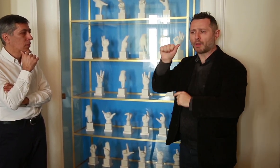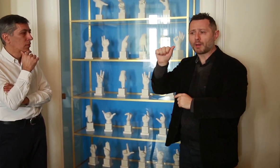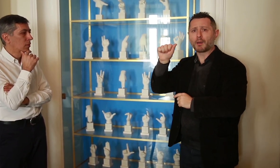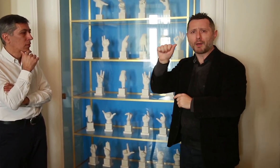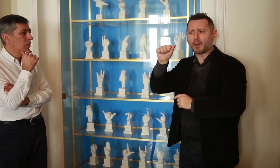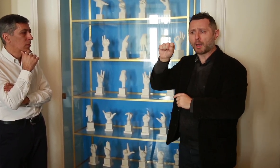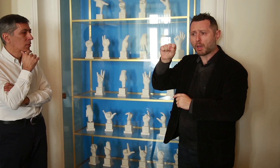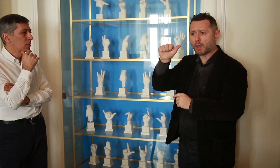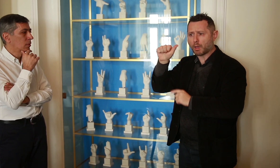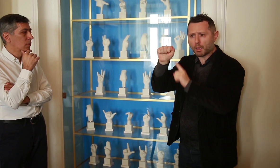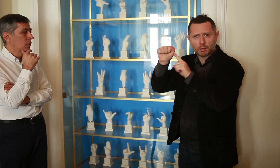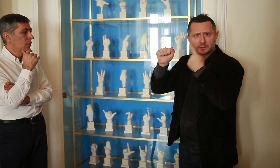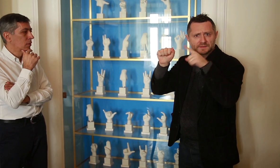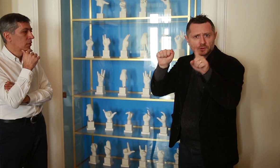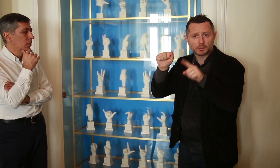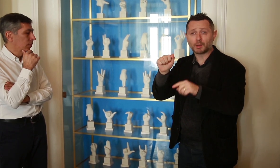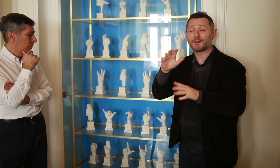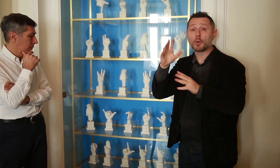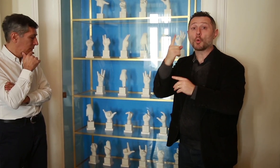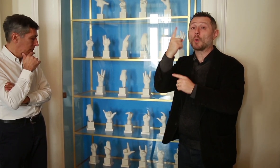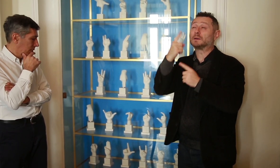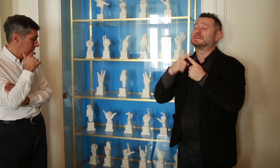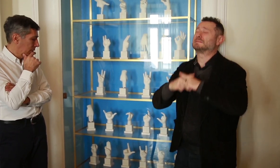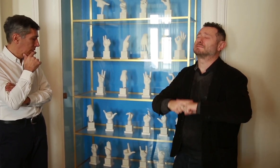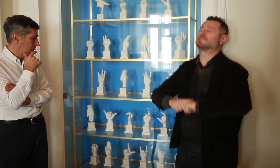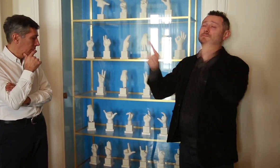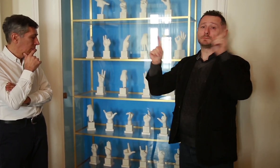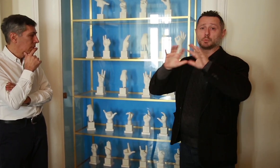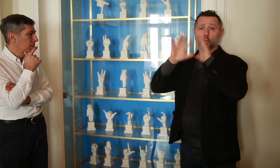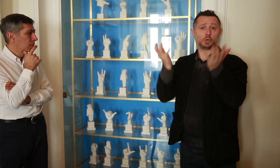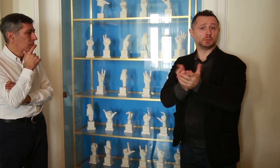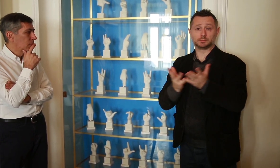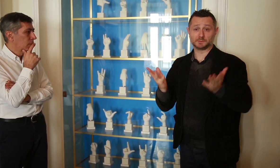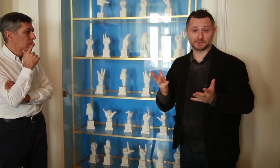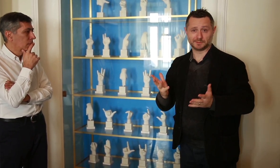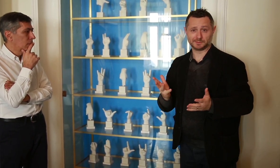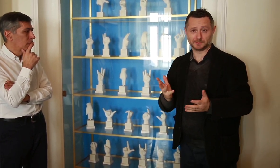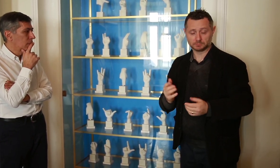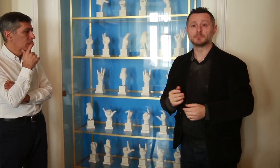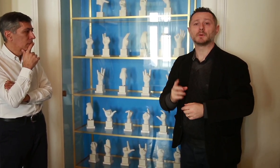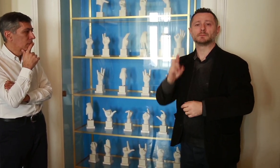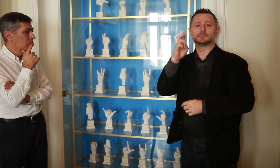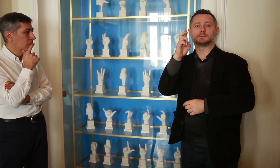(Dmitry Barulin) Dmitry: Growing up, I was mainstreamed in public